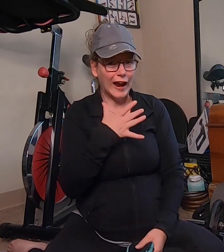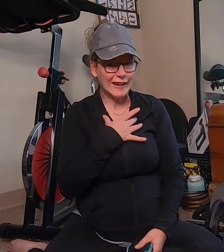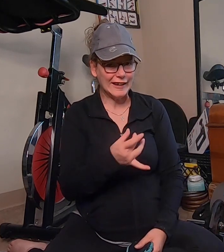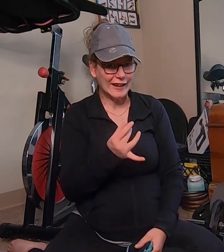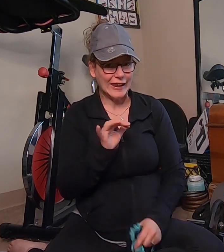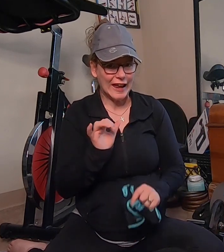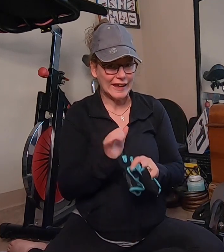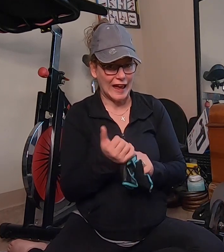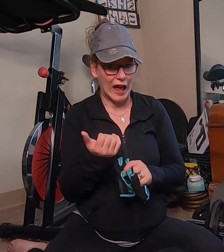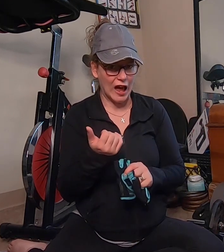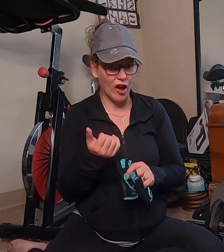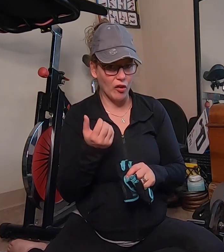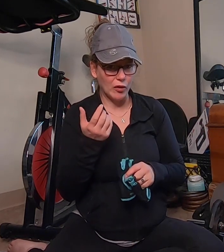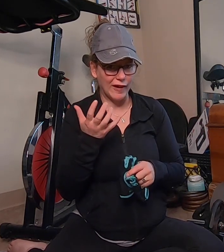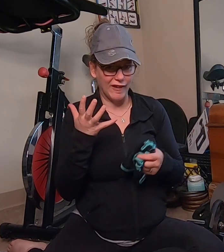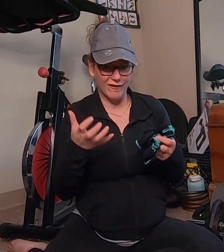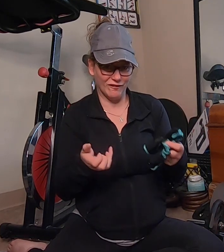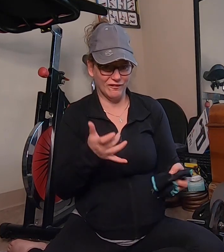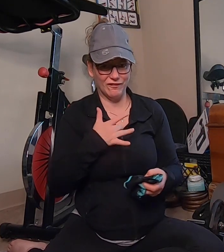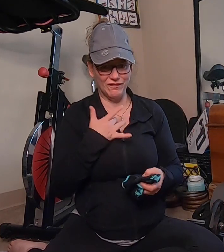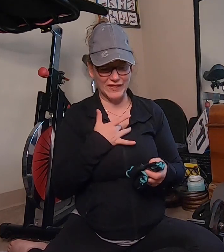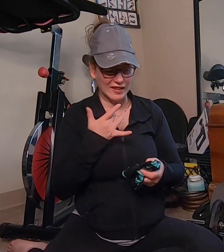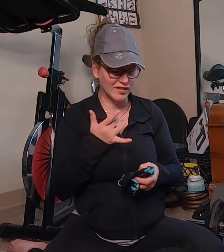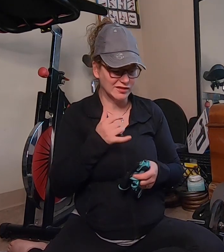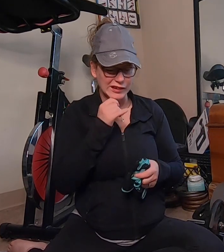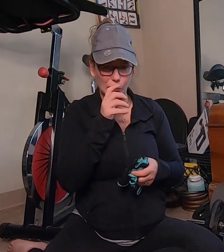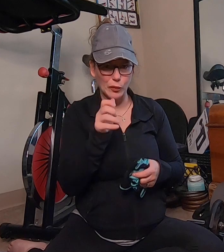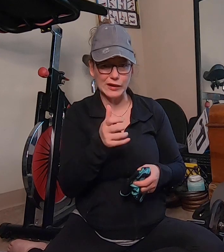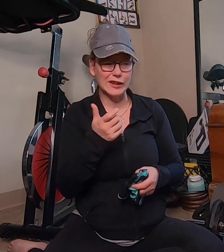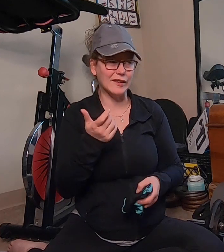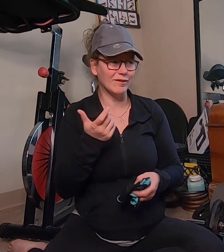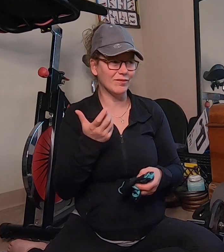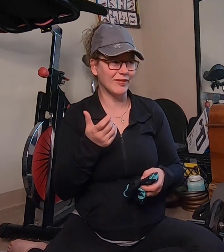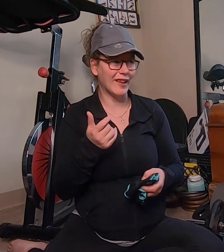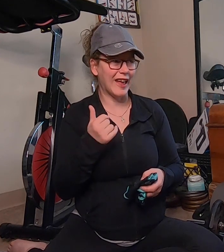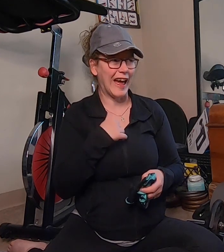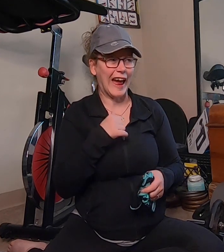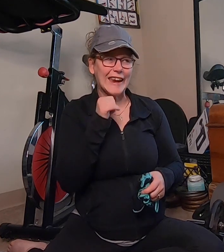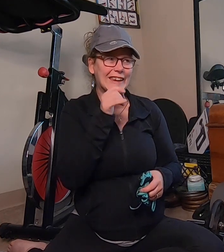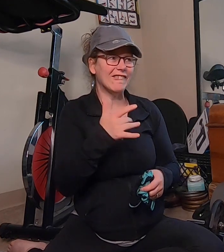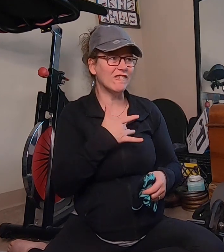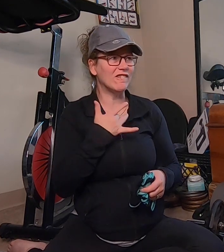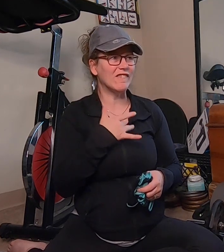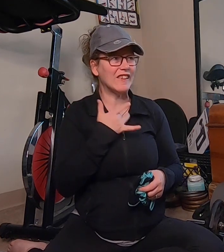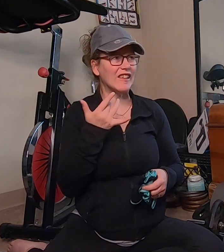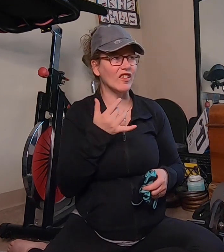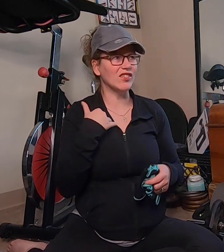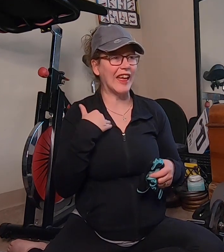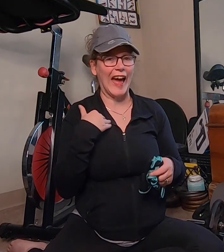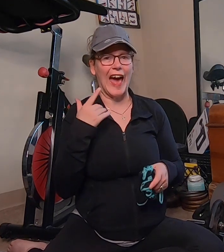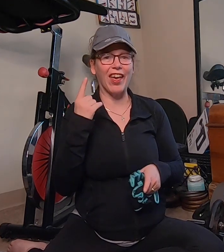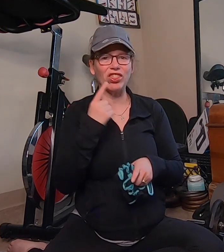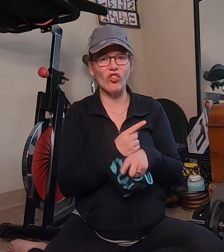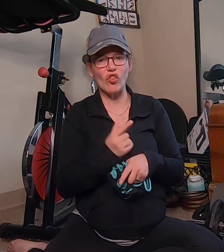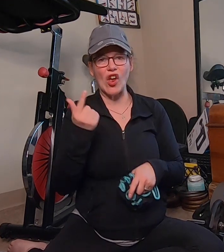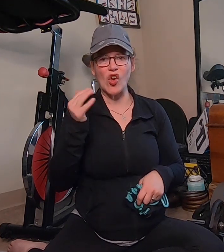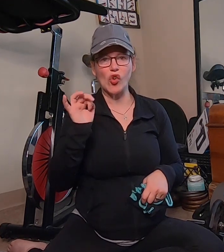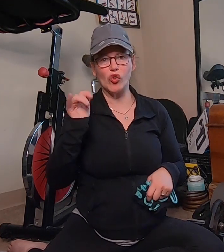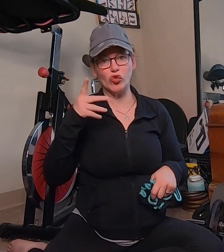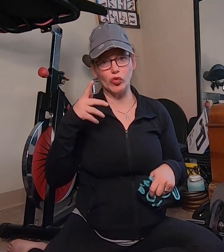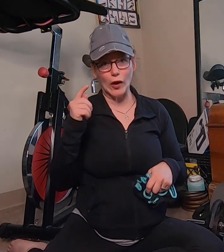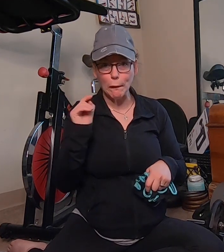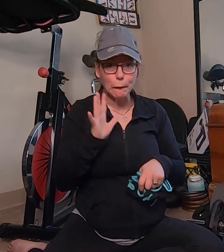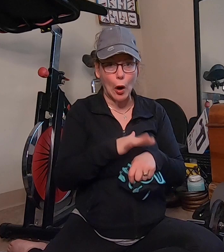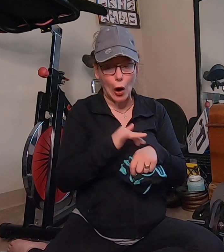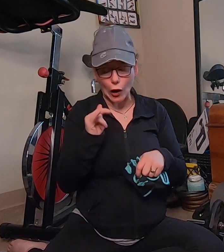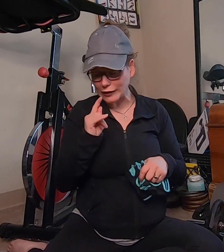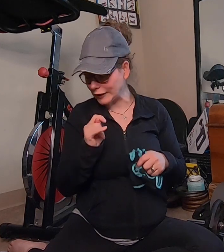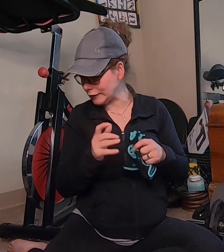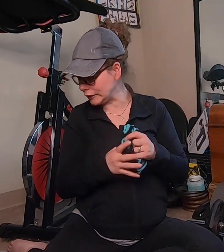I didn't like how it feels it wasn't I didn't feel that I had the right grip on it